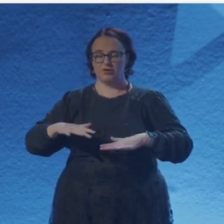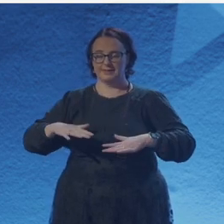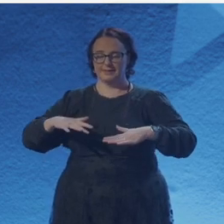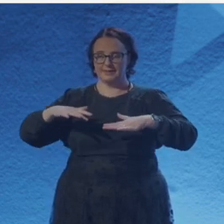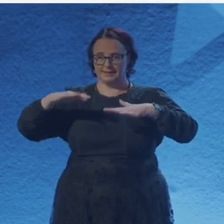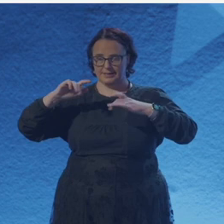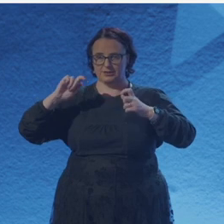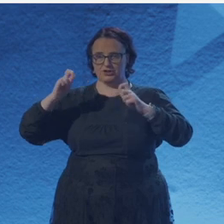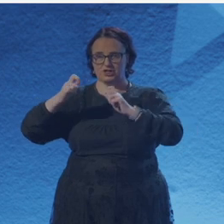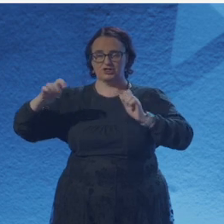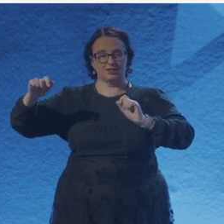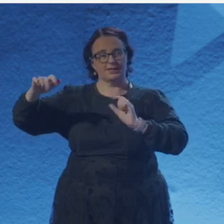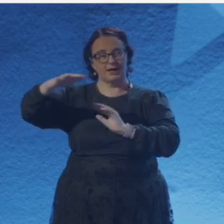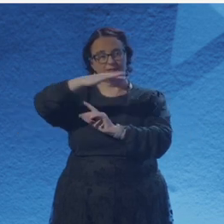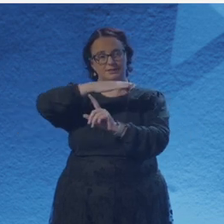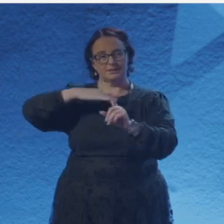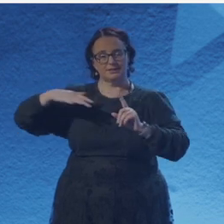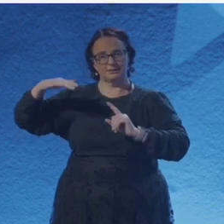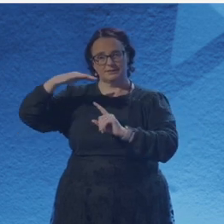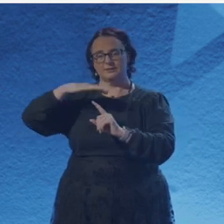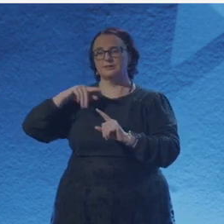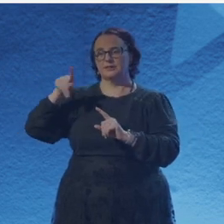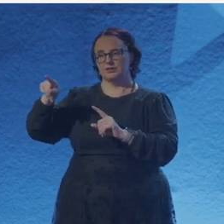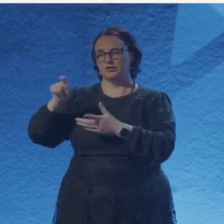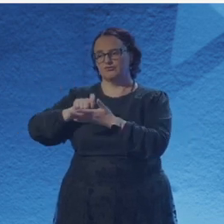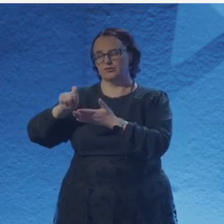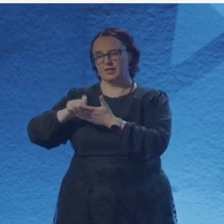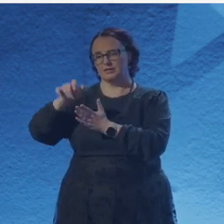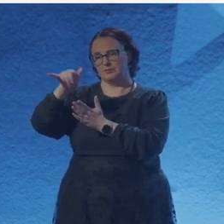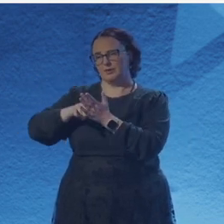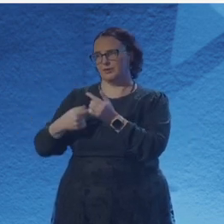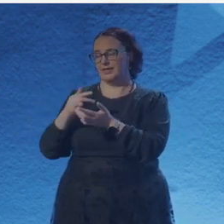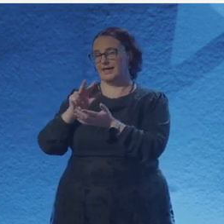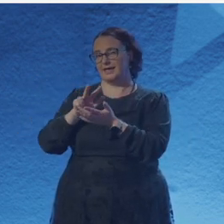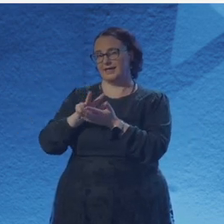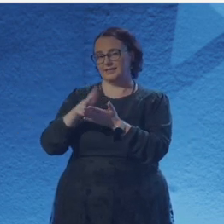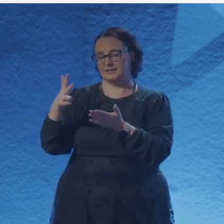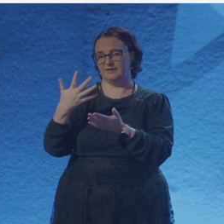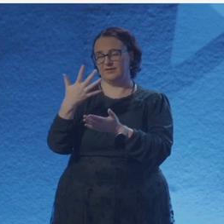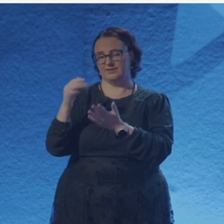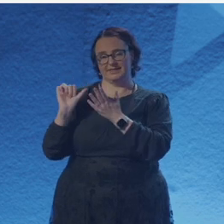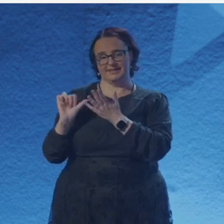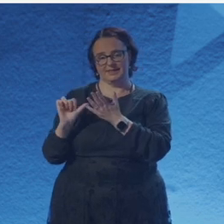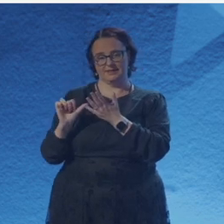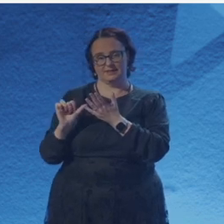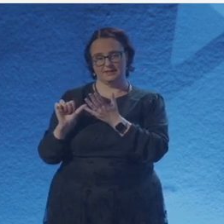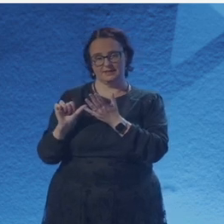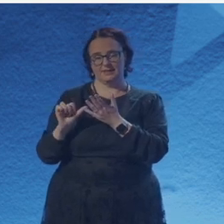It's about a scientist called Eunice Newton Foote, and she was the first person to observe